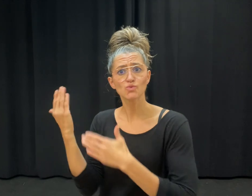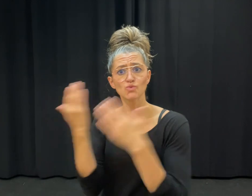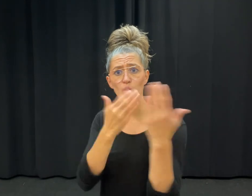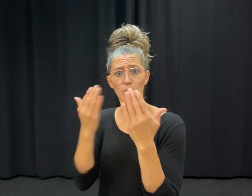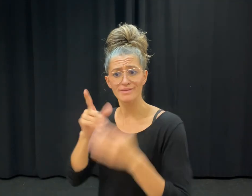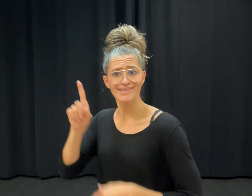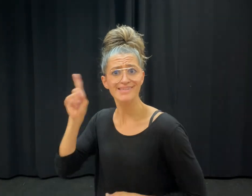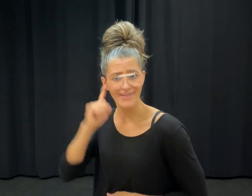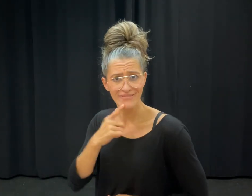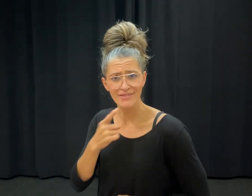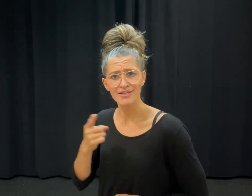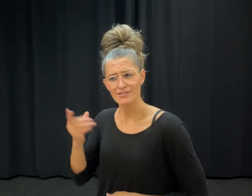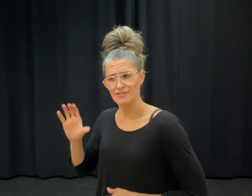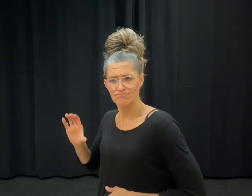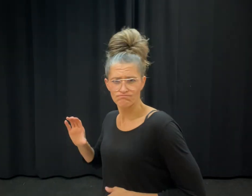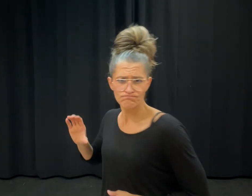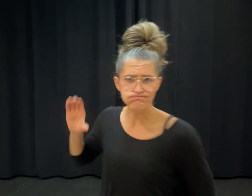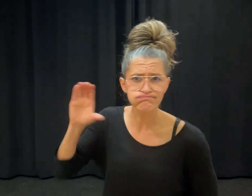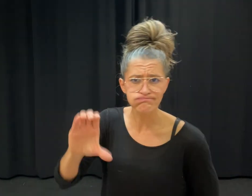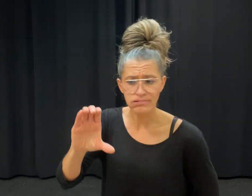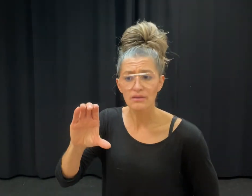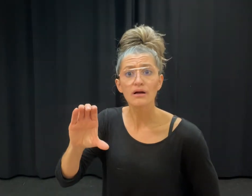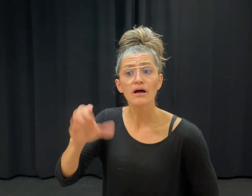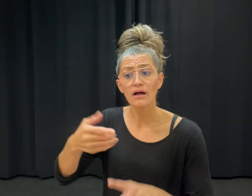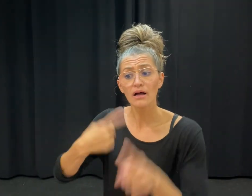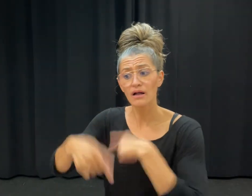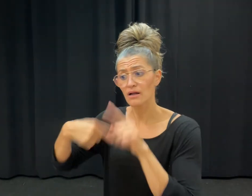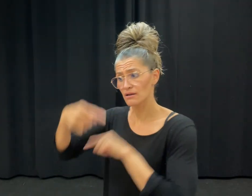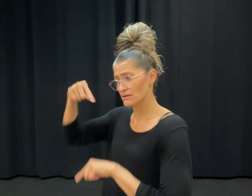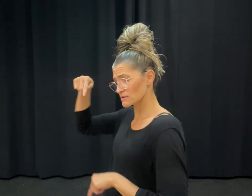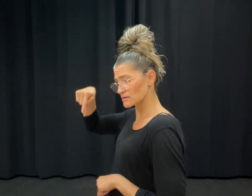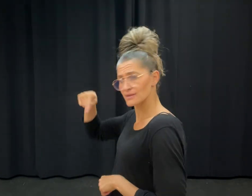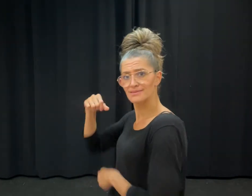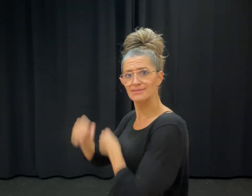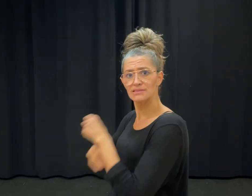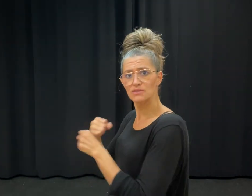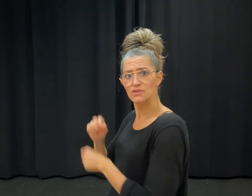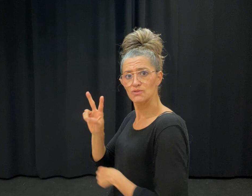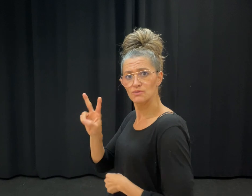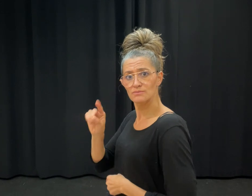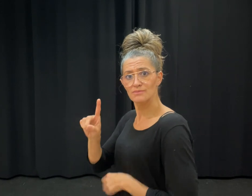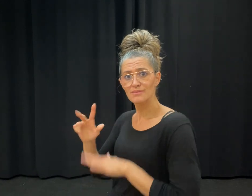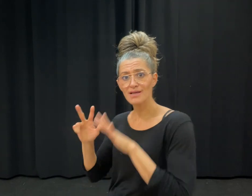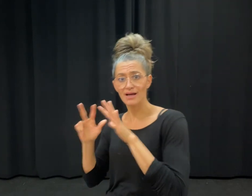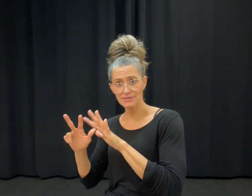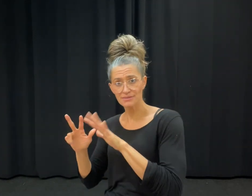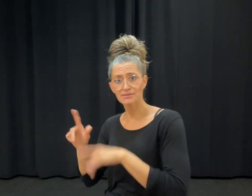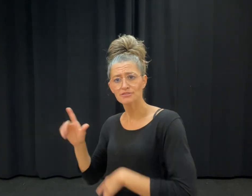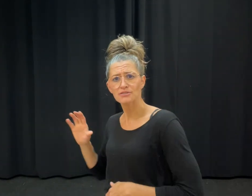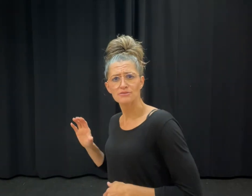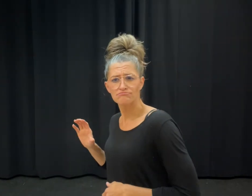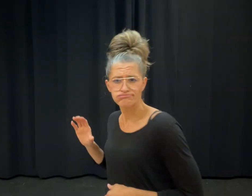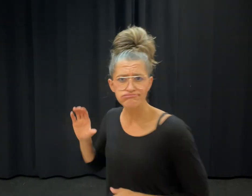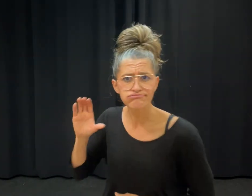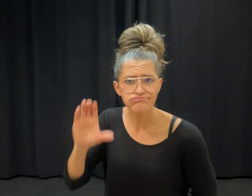for the Deaf started in 2018 by supporting the school